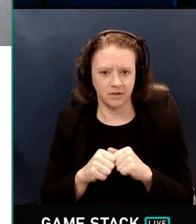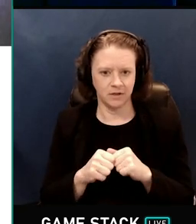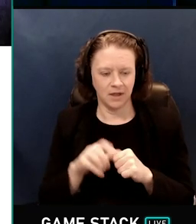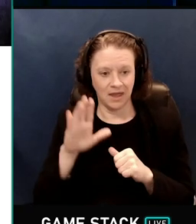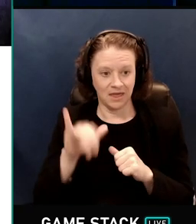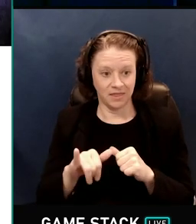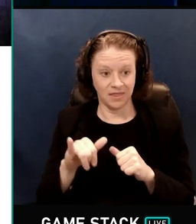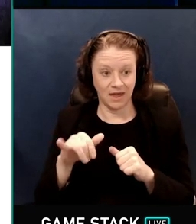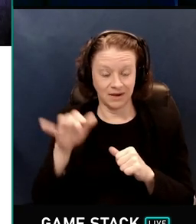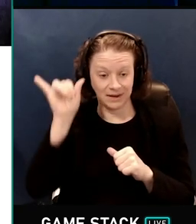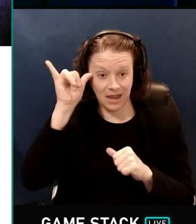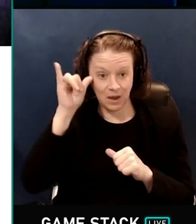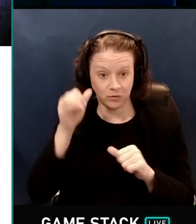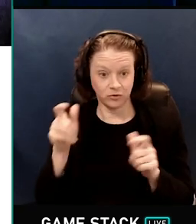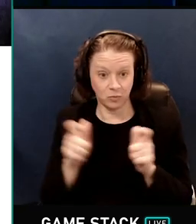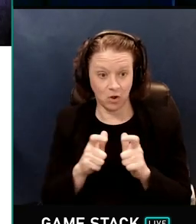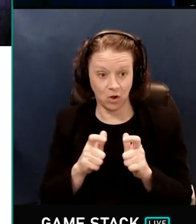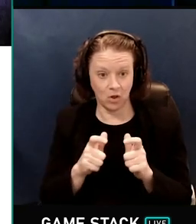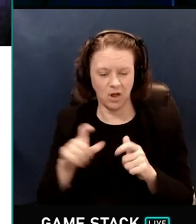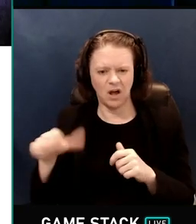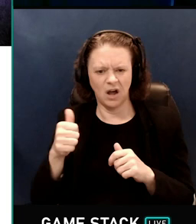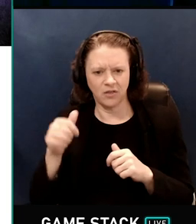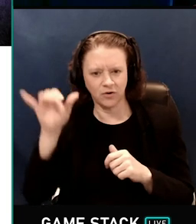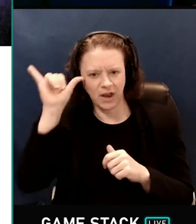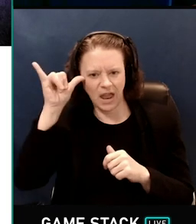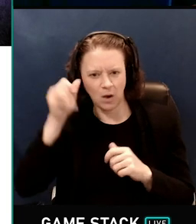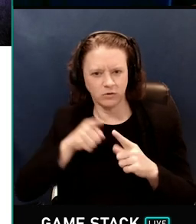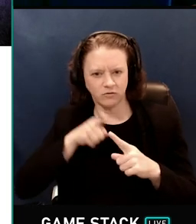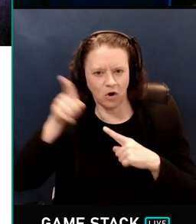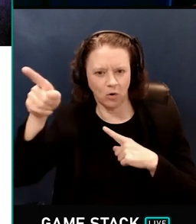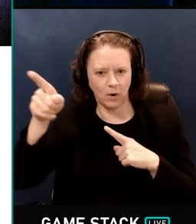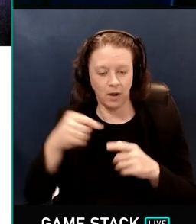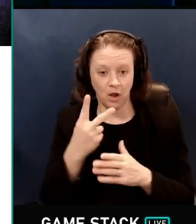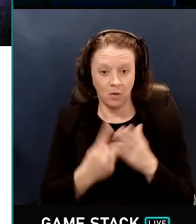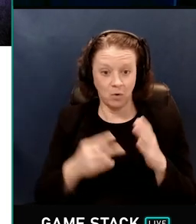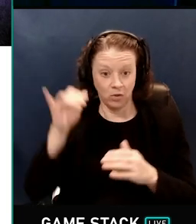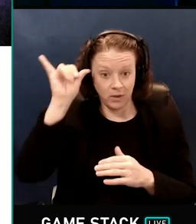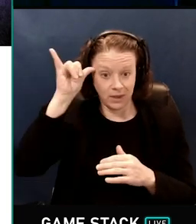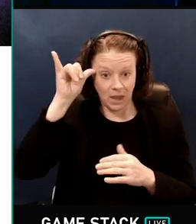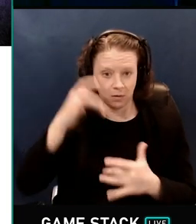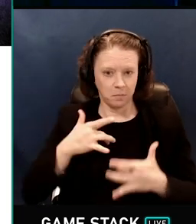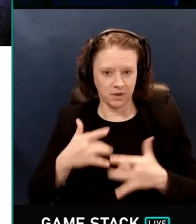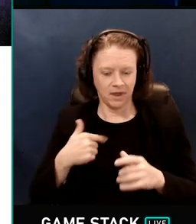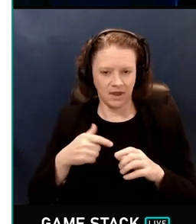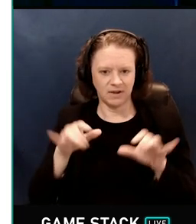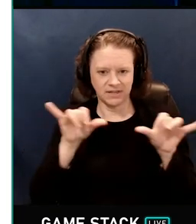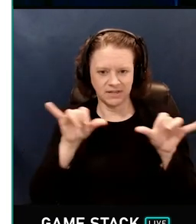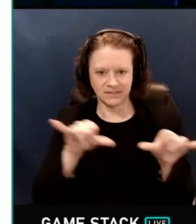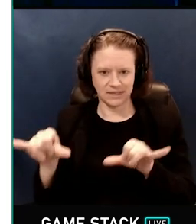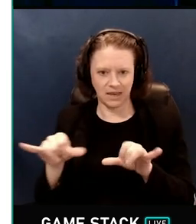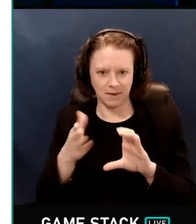So this cow is small, this cow is far away, but both cows subtend the same angle from the viewer.